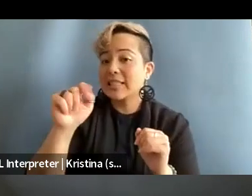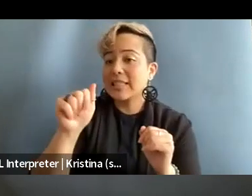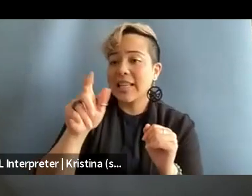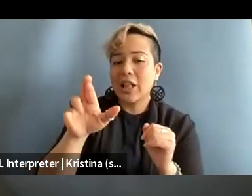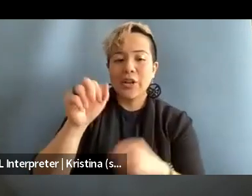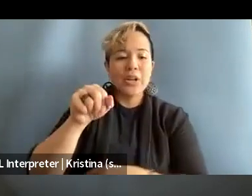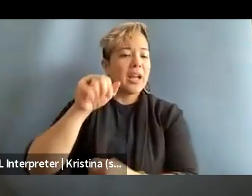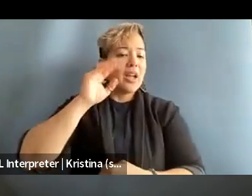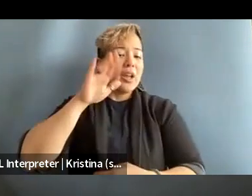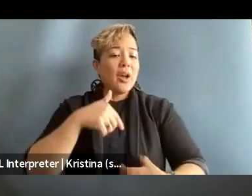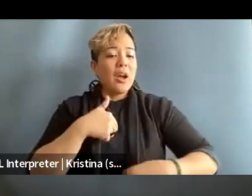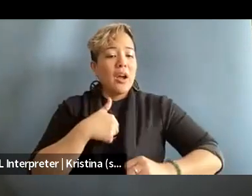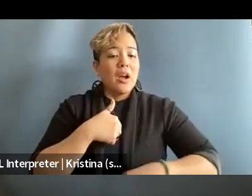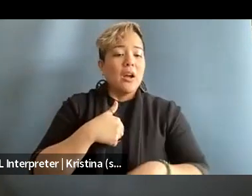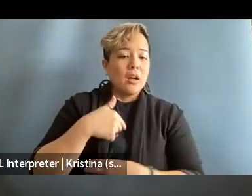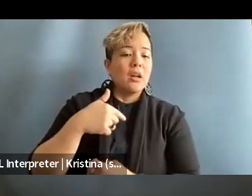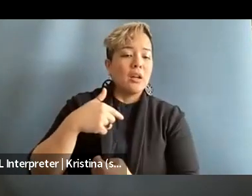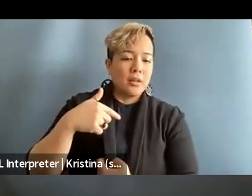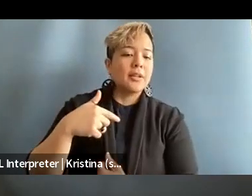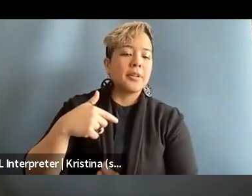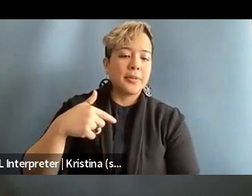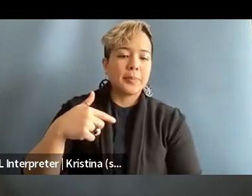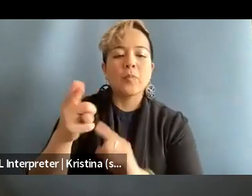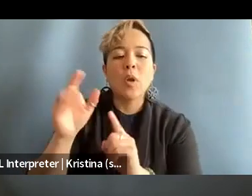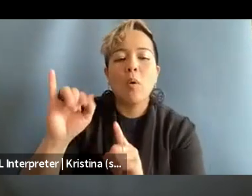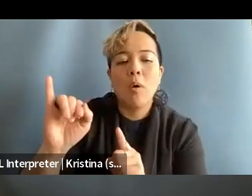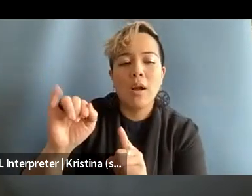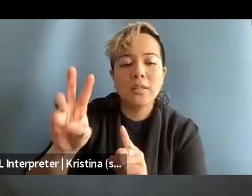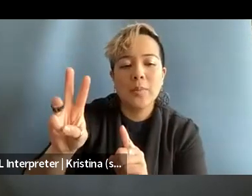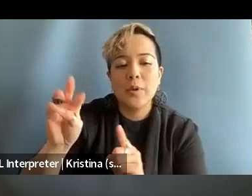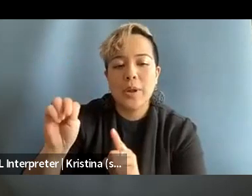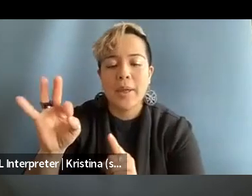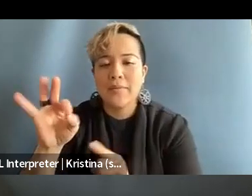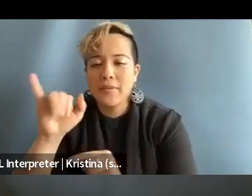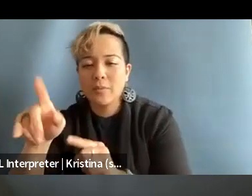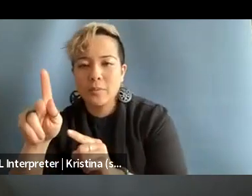You know, yeah, obviously not to, you know, I would never argue that like it's okay that people are forced to do this,